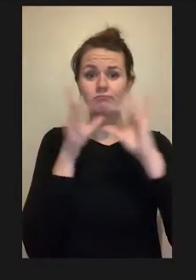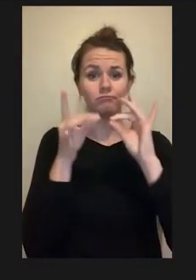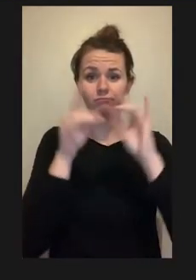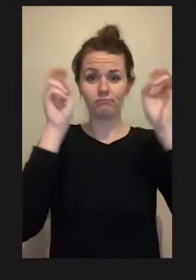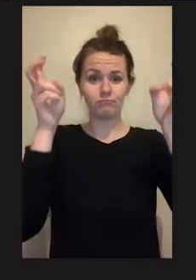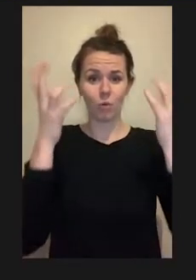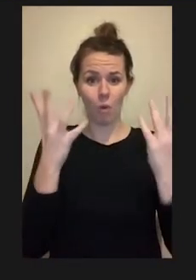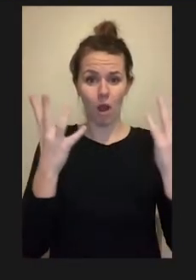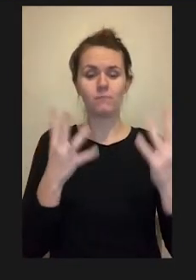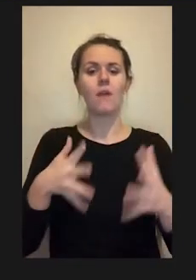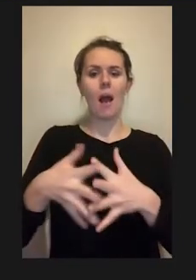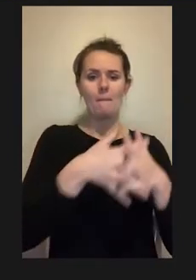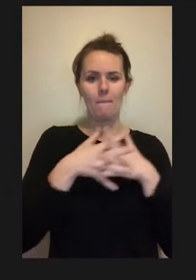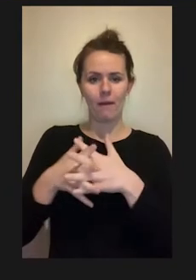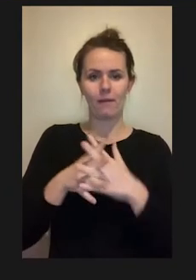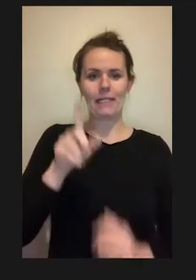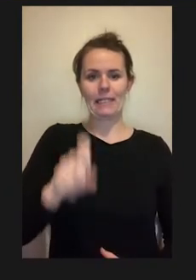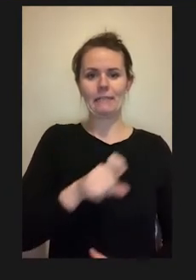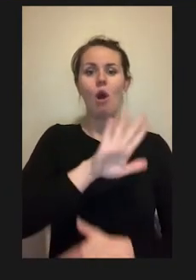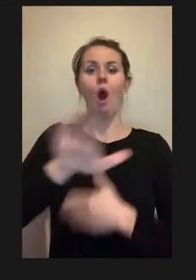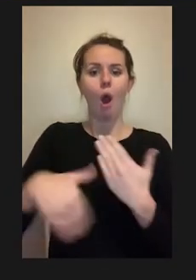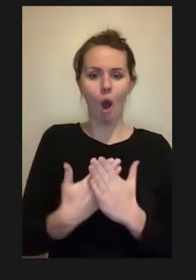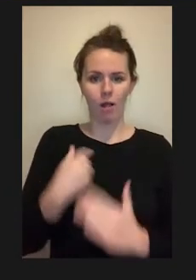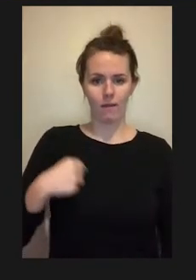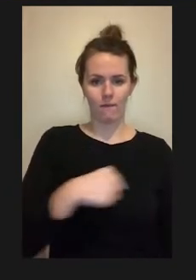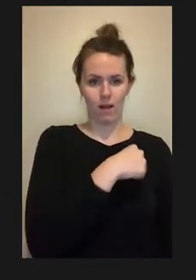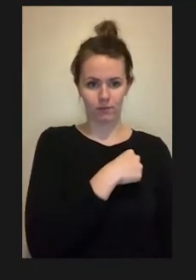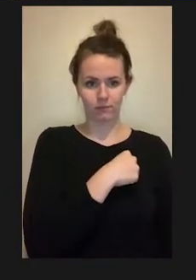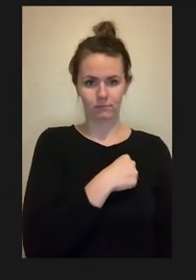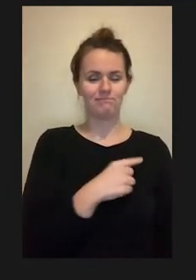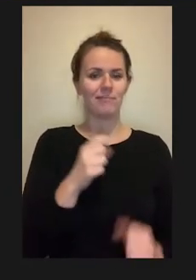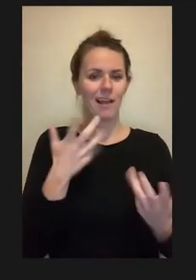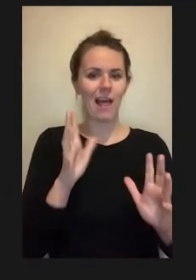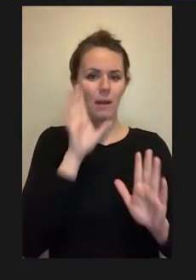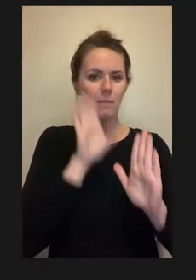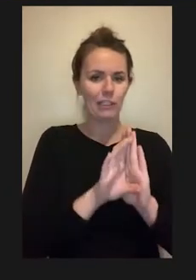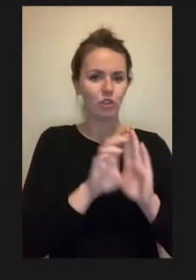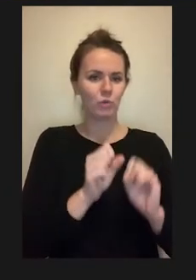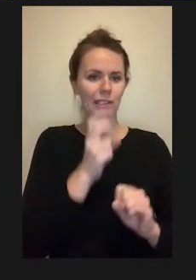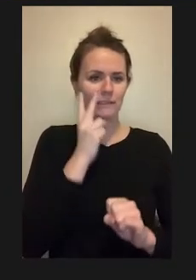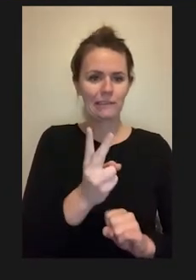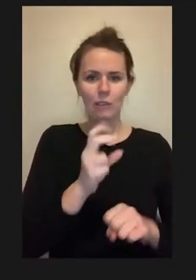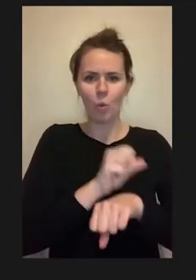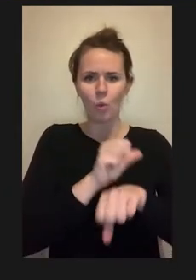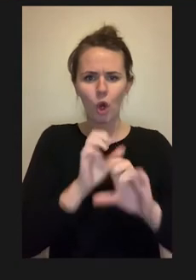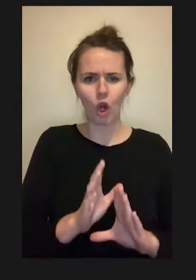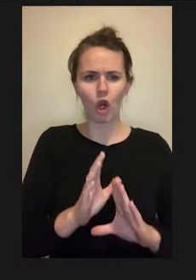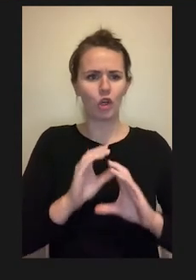and it shows a worker with a hand amputation performing some type of engineering task.